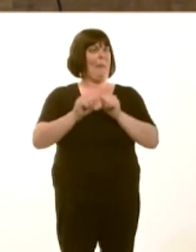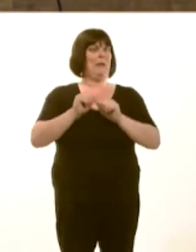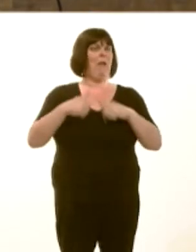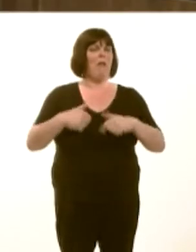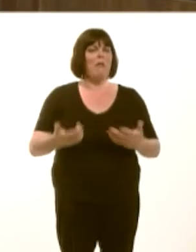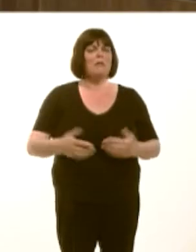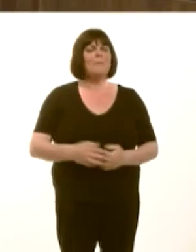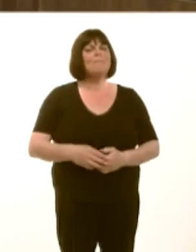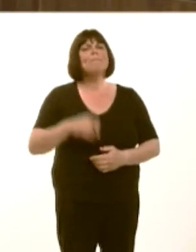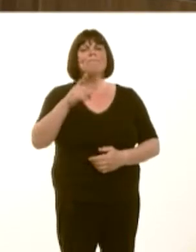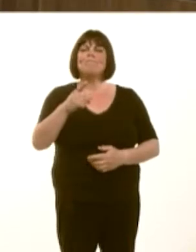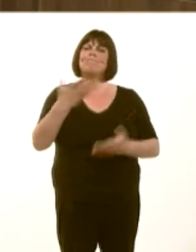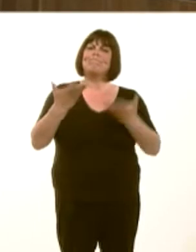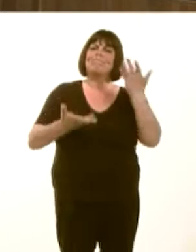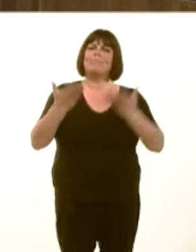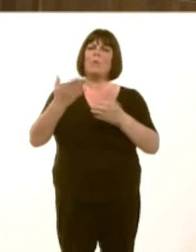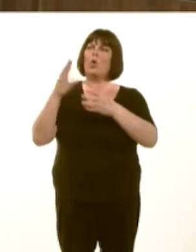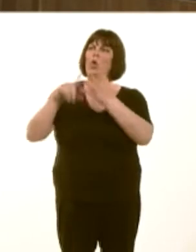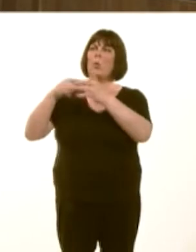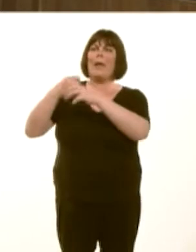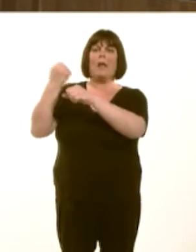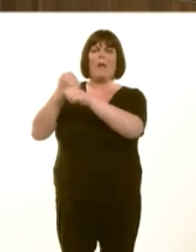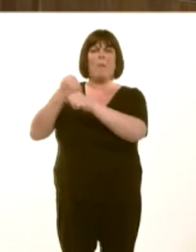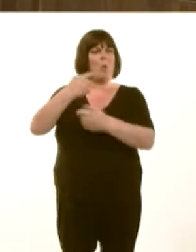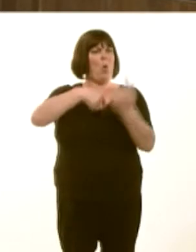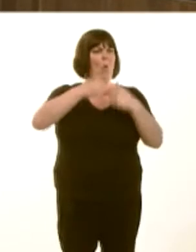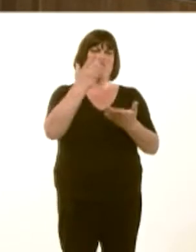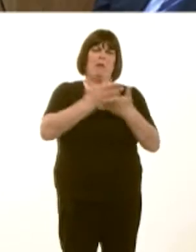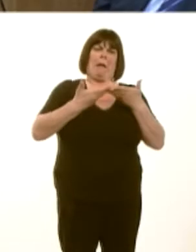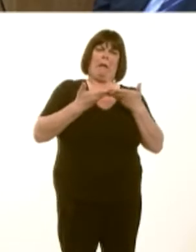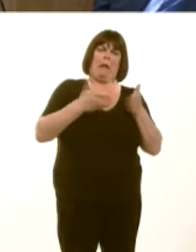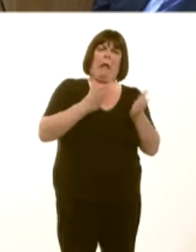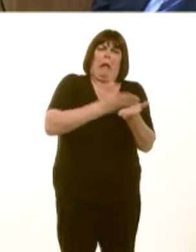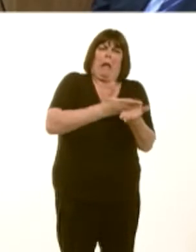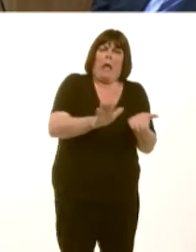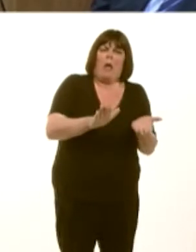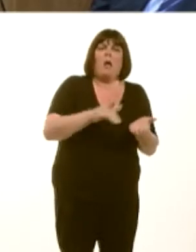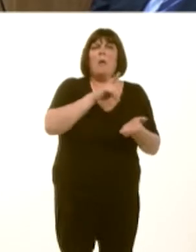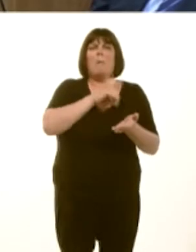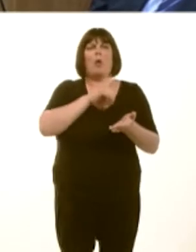When you compare, for example, the UK Government, we are a paragon of transparency because our compliance rate was 93 per cent.